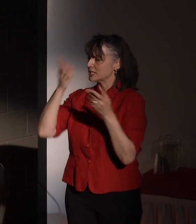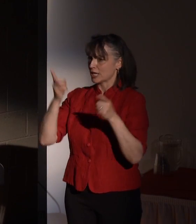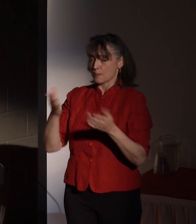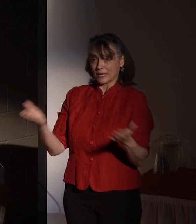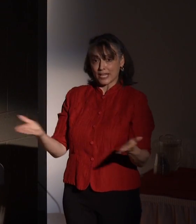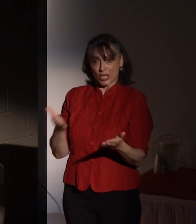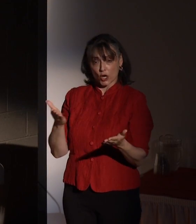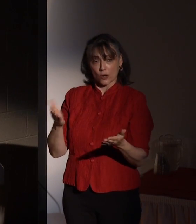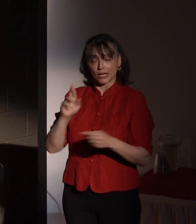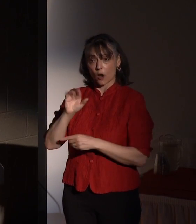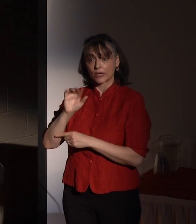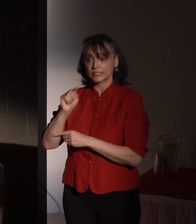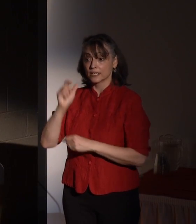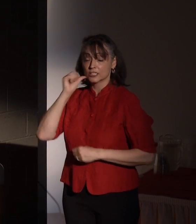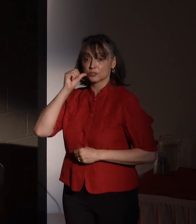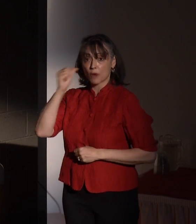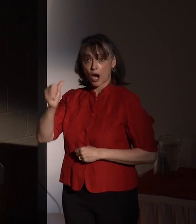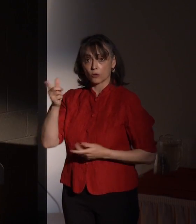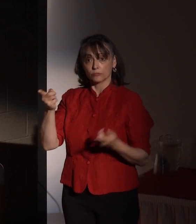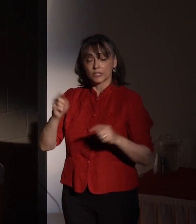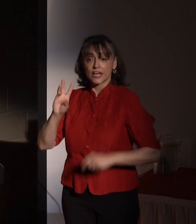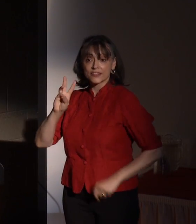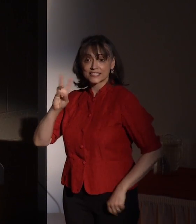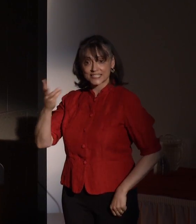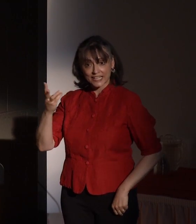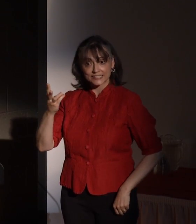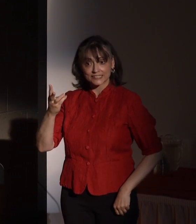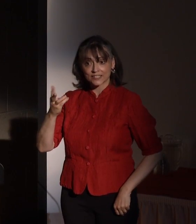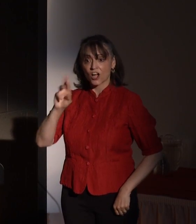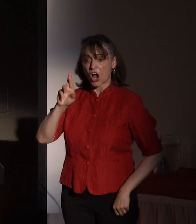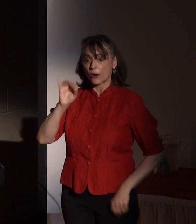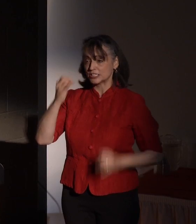Tomorrow we will host our sixth imagine RIT festival, a truly